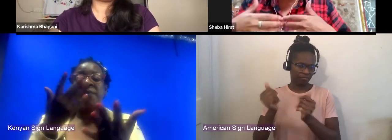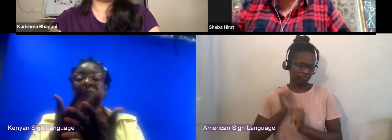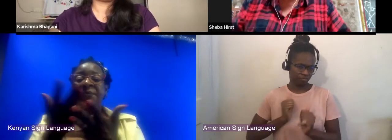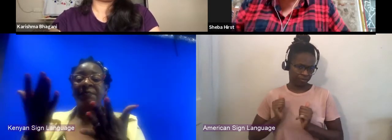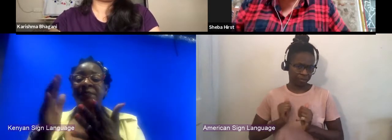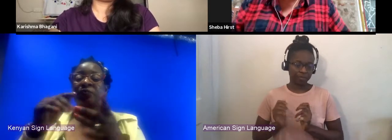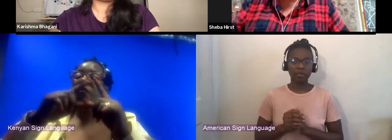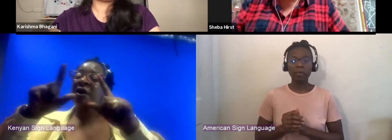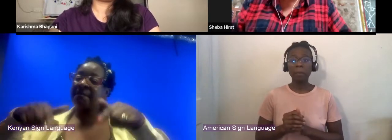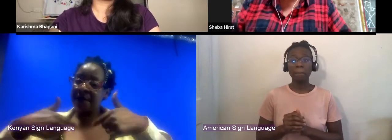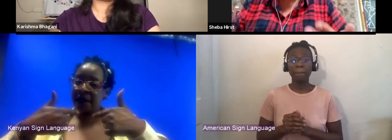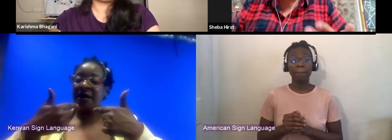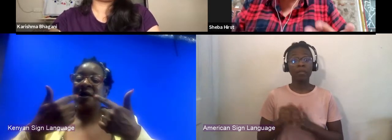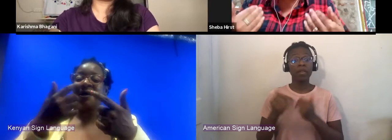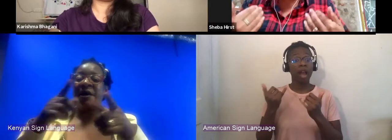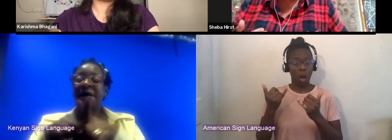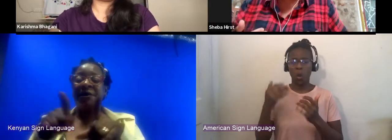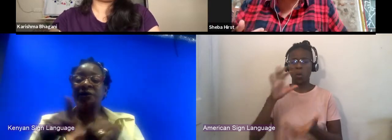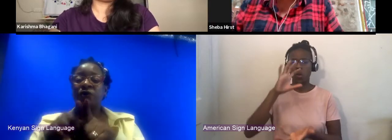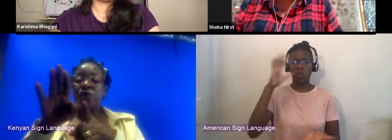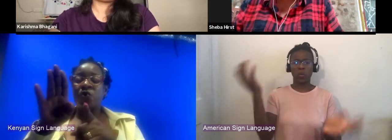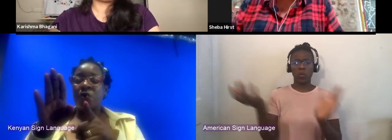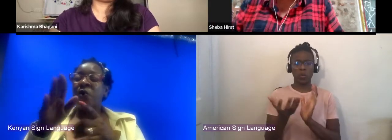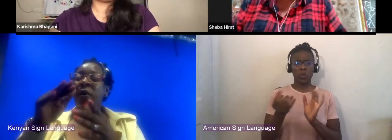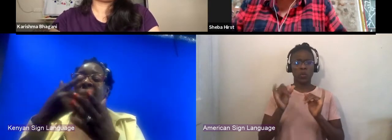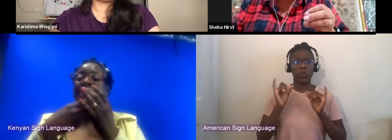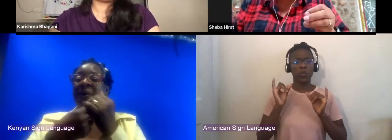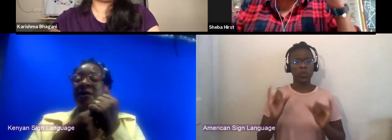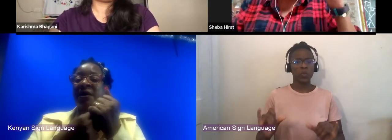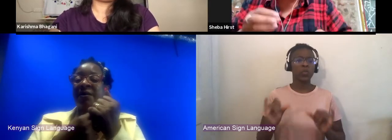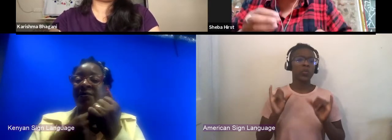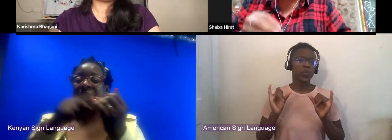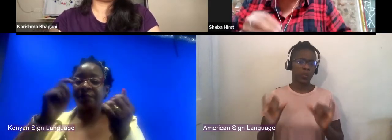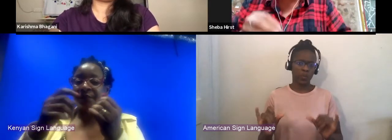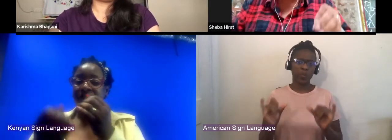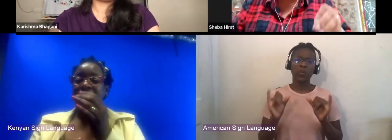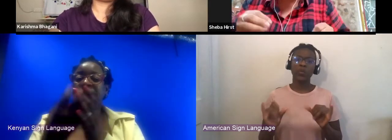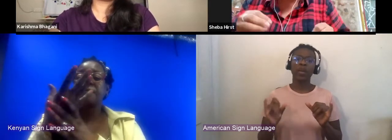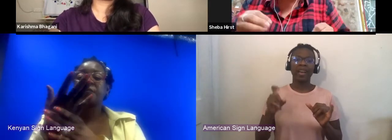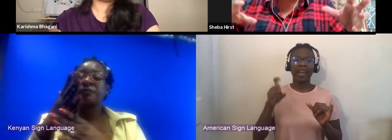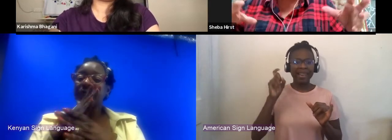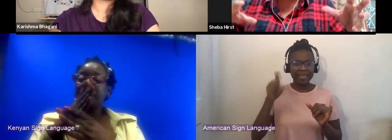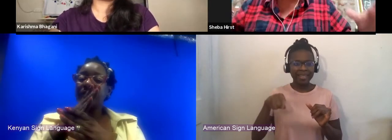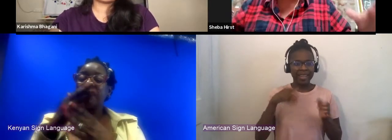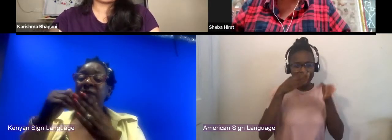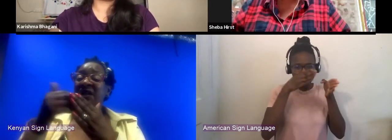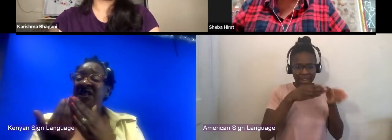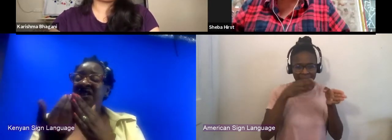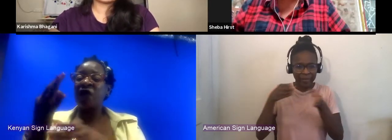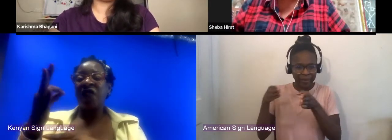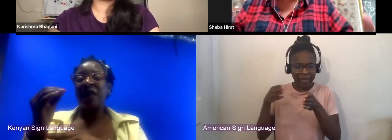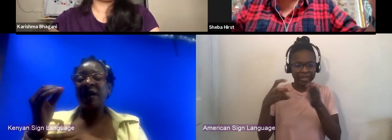your ticketing platform that they have to now create individual tickets for 30 days, all categories